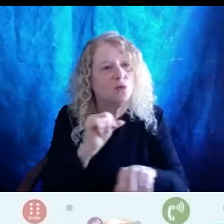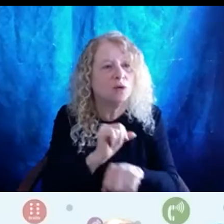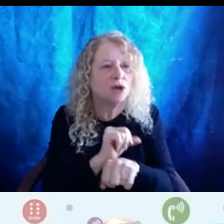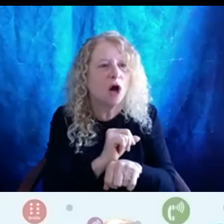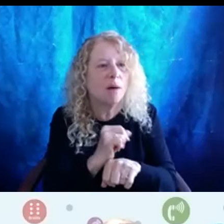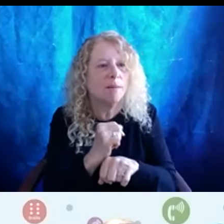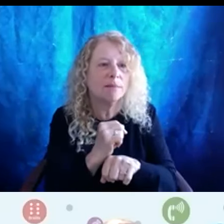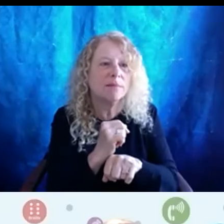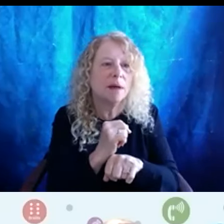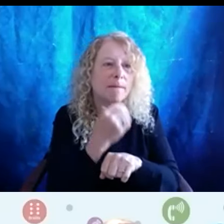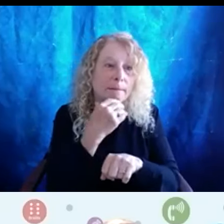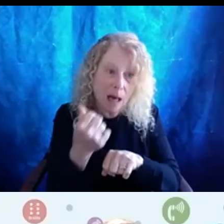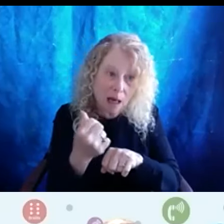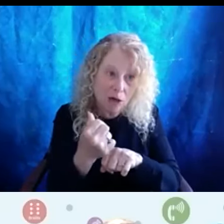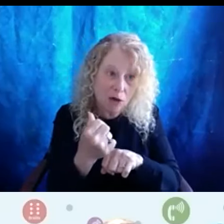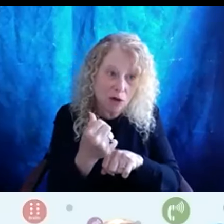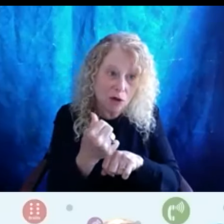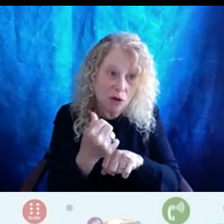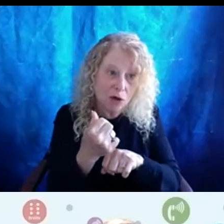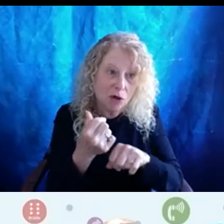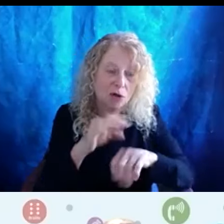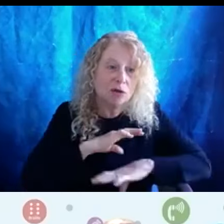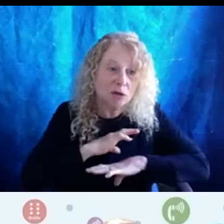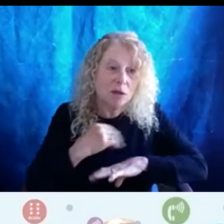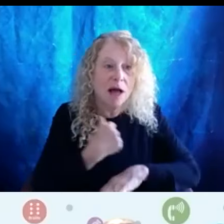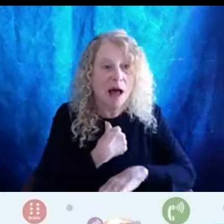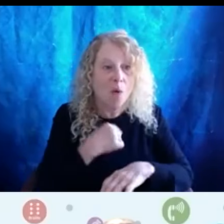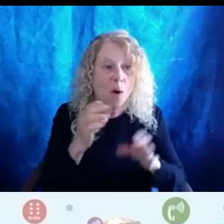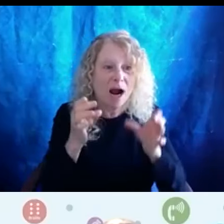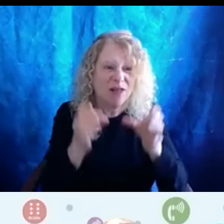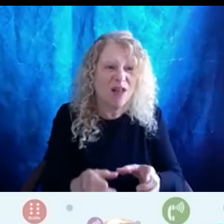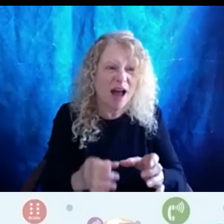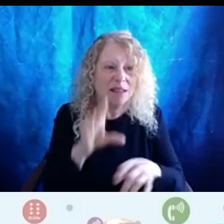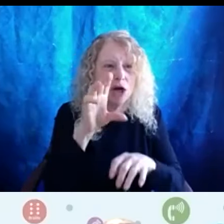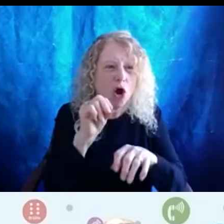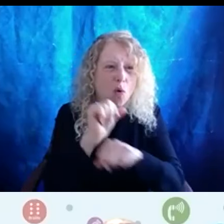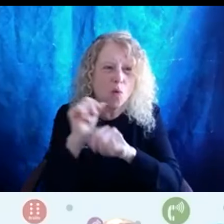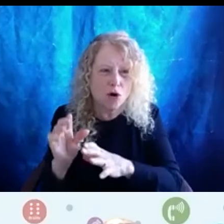do better, to serve our clients, to serve our coworkers, you know, in the long run, so.